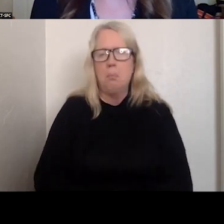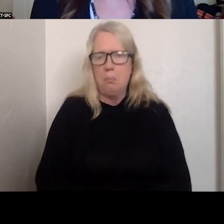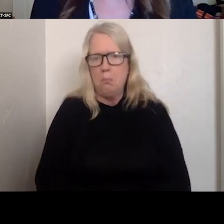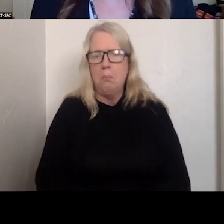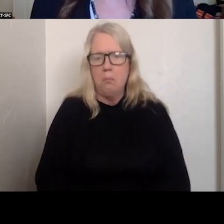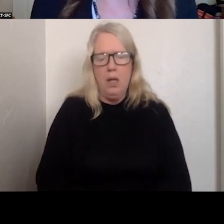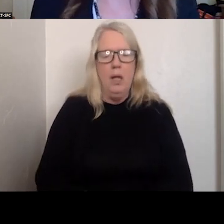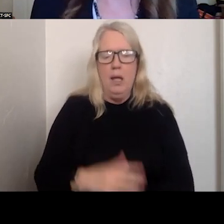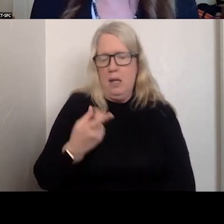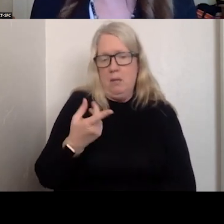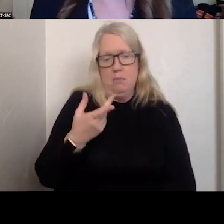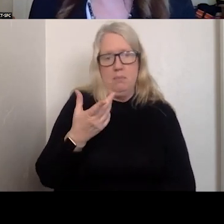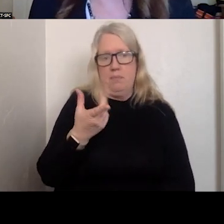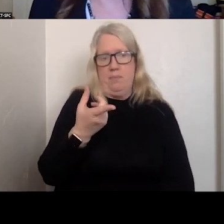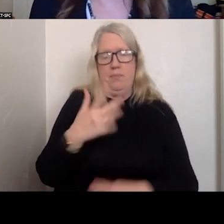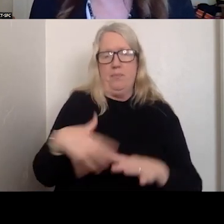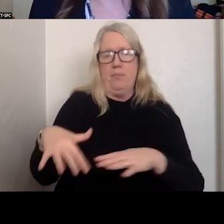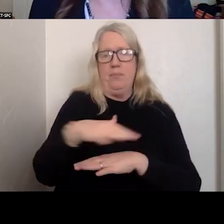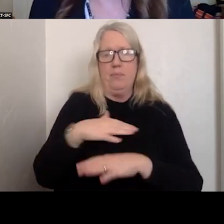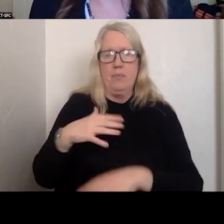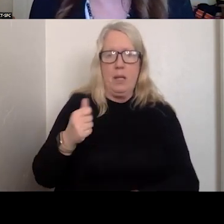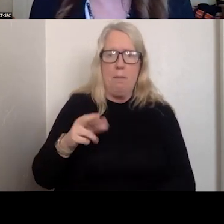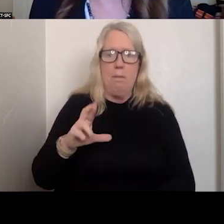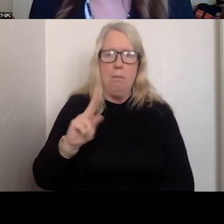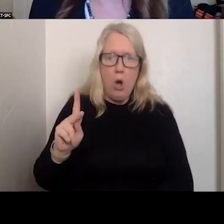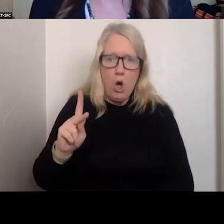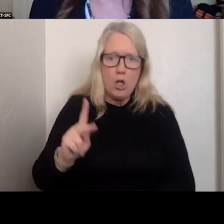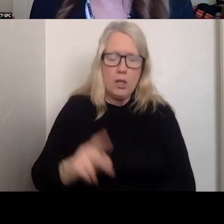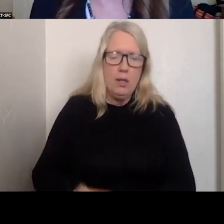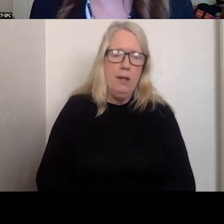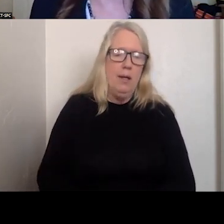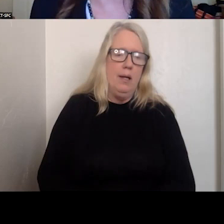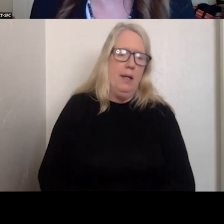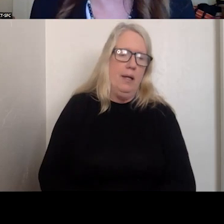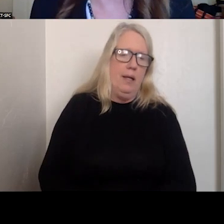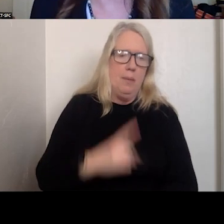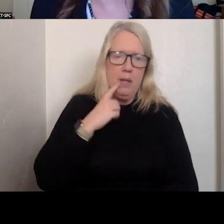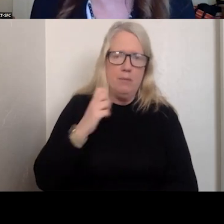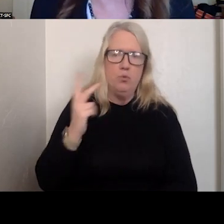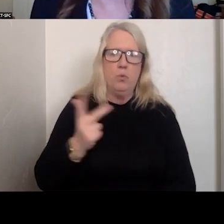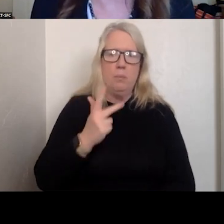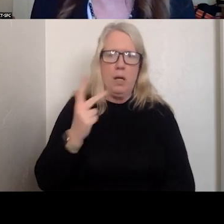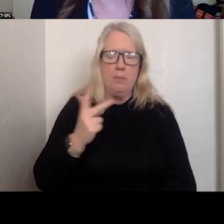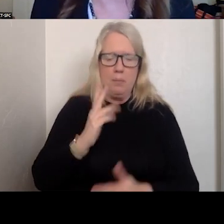I ALWAYS TALK ABOUT DOING MOBILE CRISIS INTERVENTIONS BEHIND THE